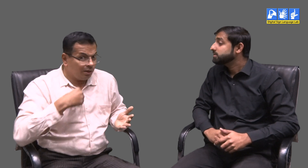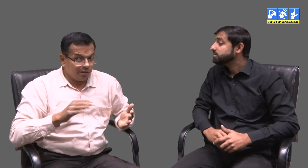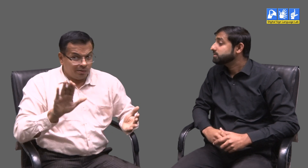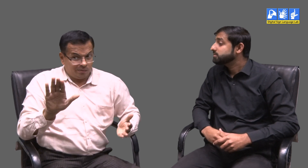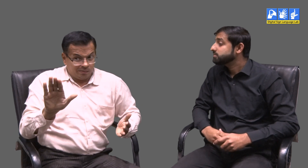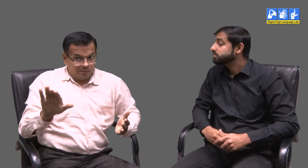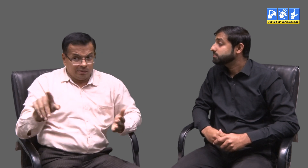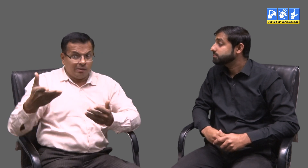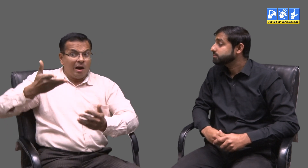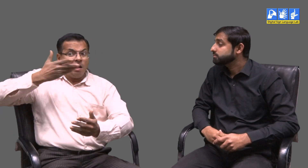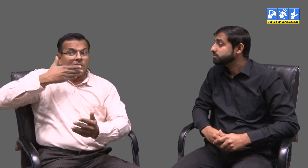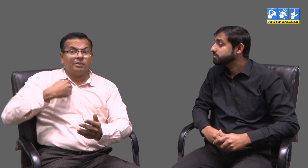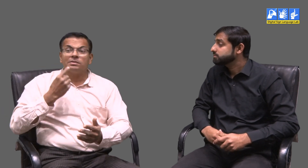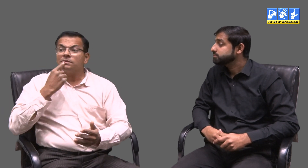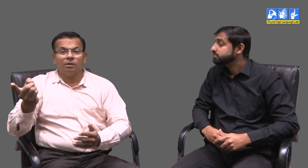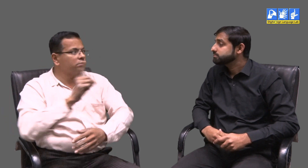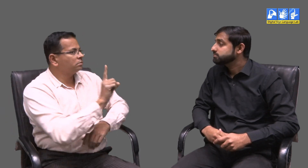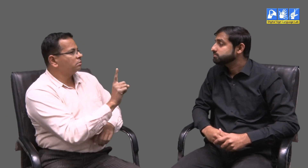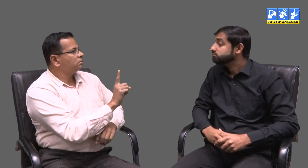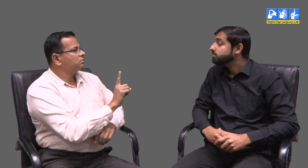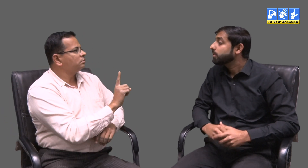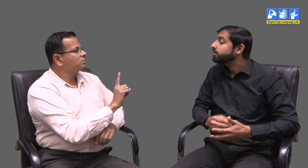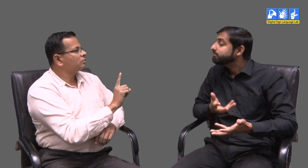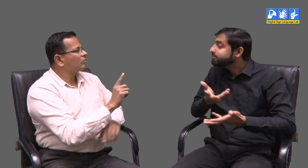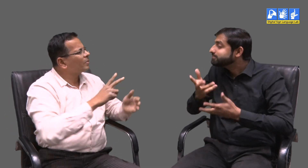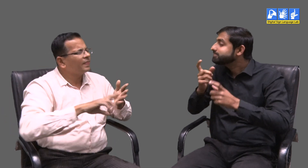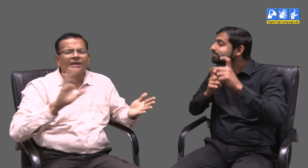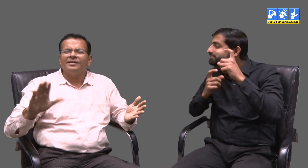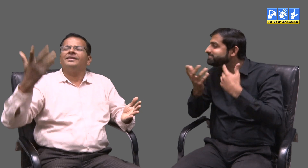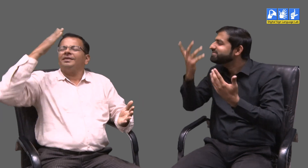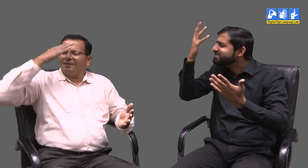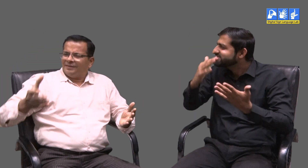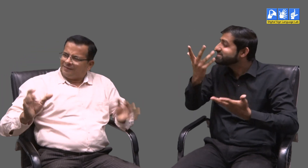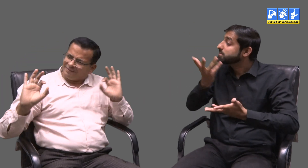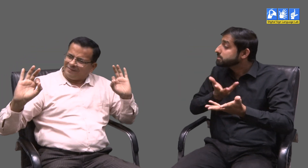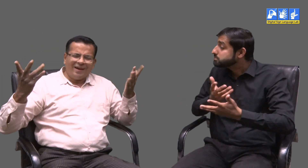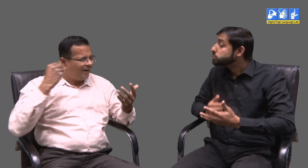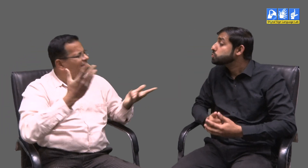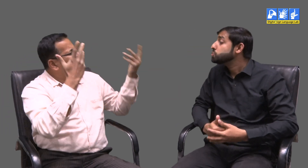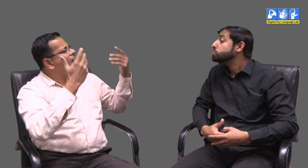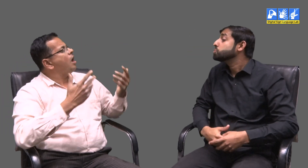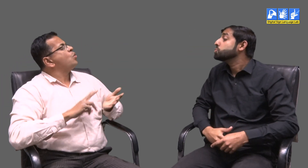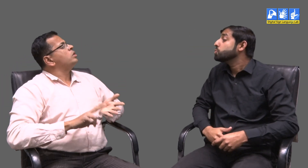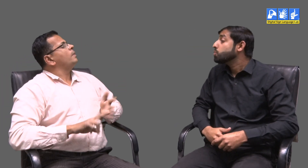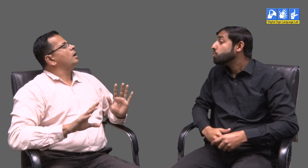I would never tell my hearing friend to teach / tell me. Through general conversations I would learn so much.